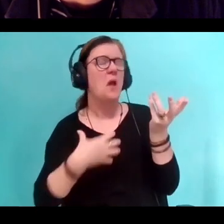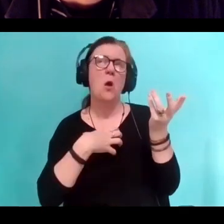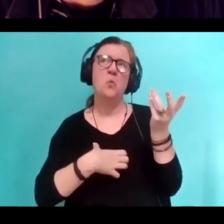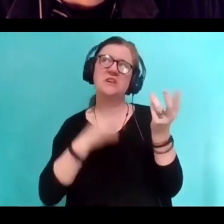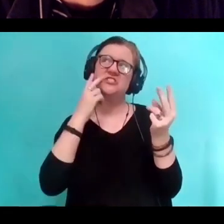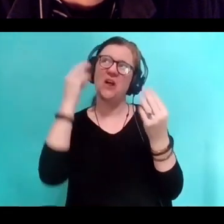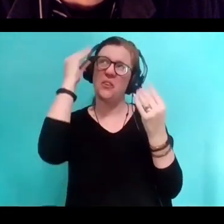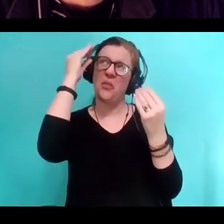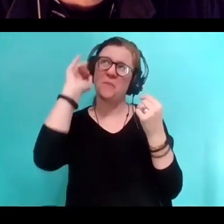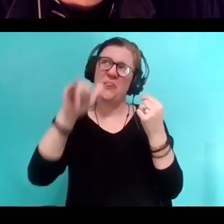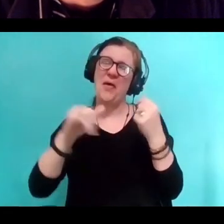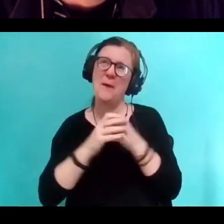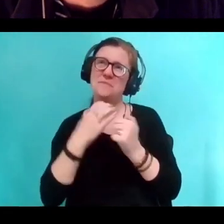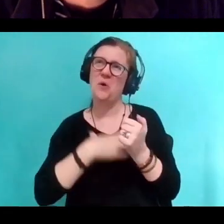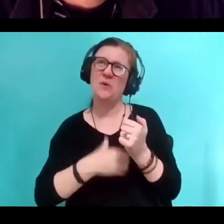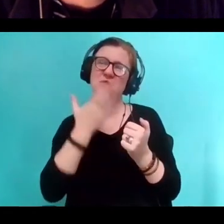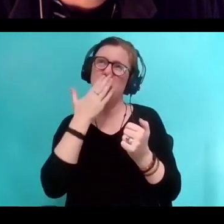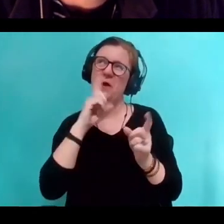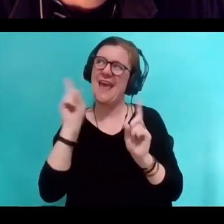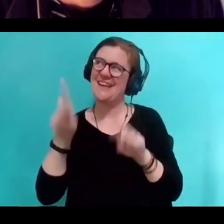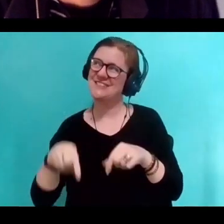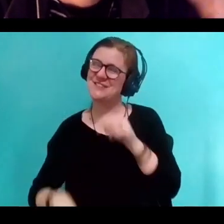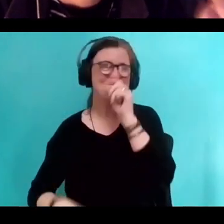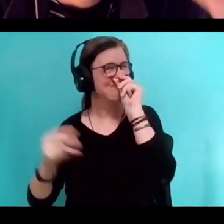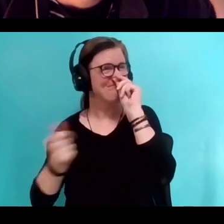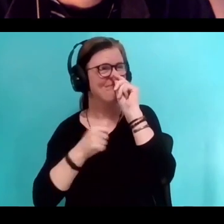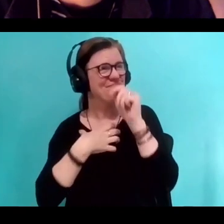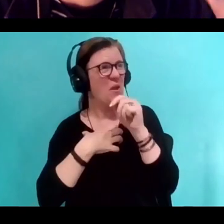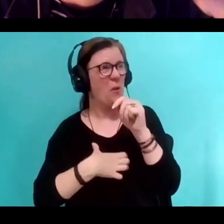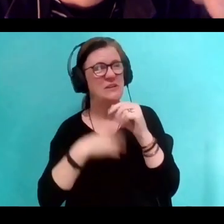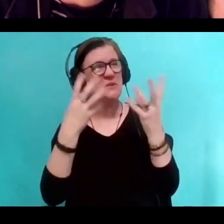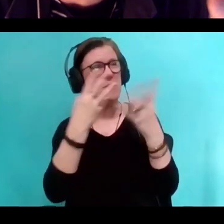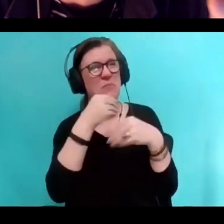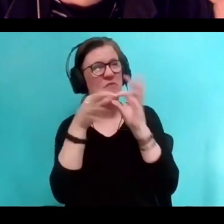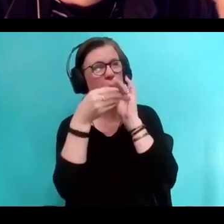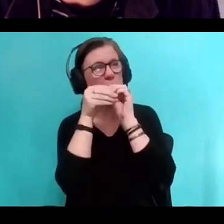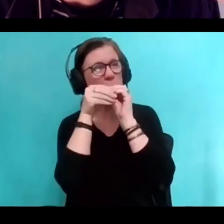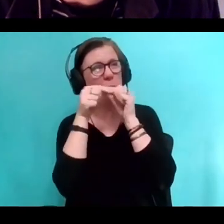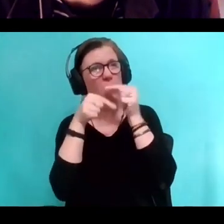and had fantastic snappy, beautifully polished answers to give to you now.